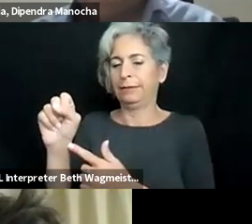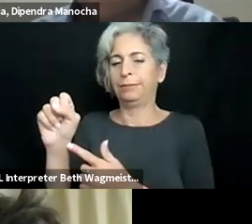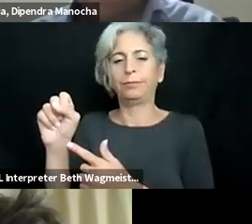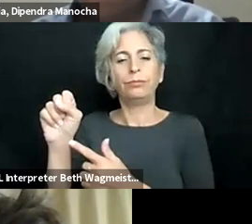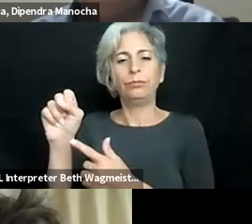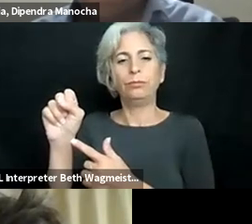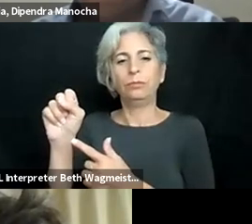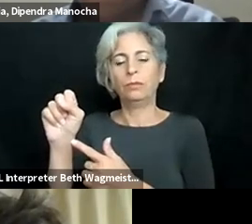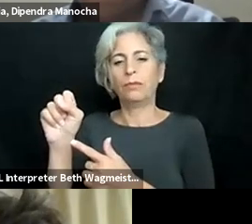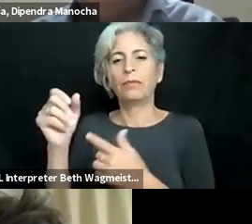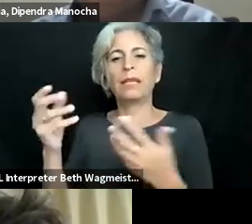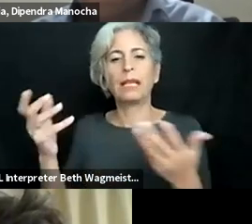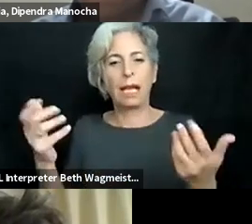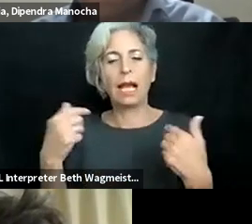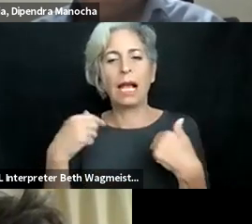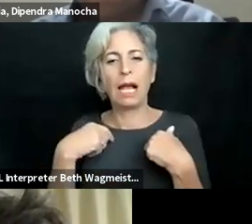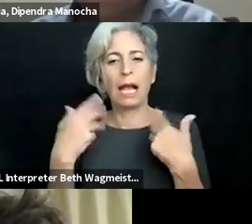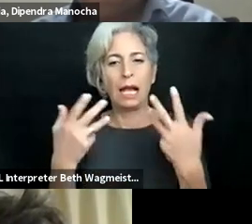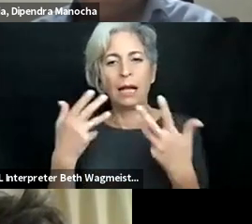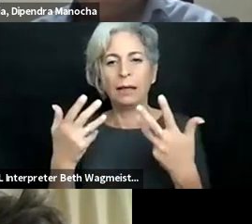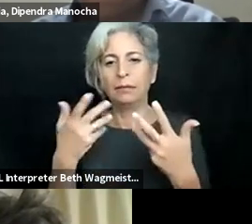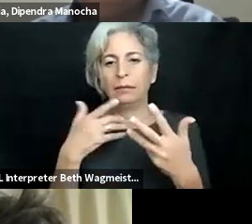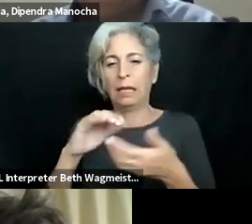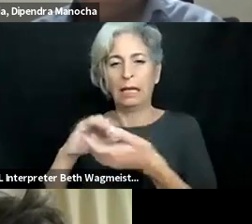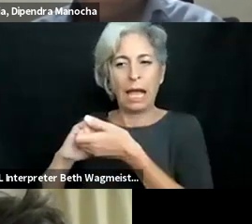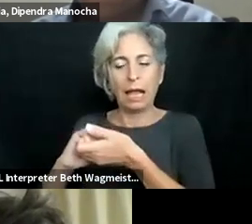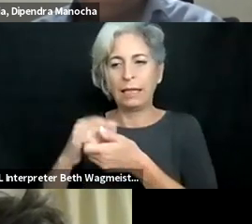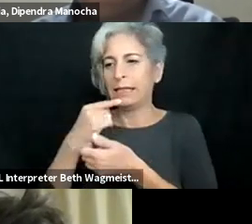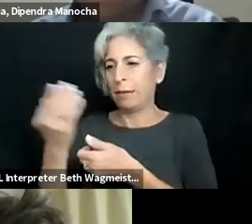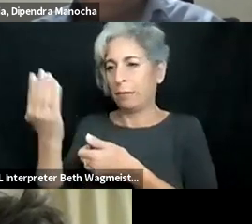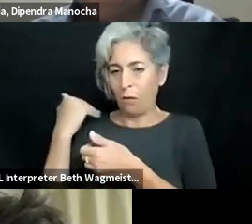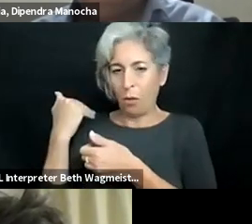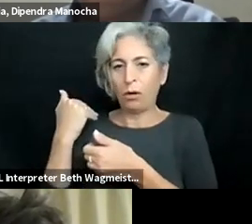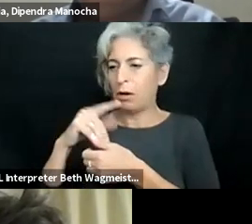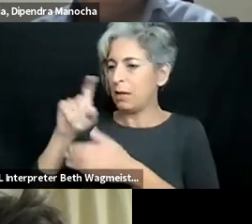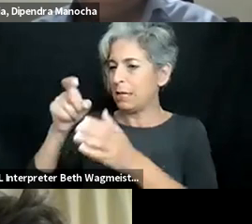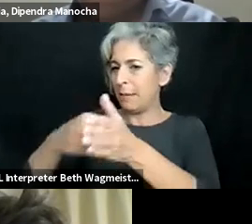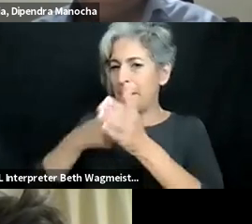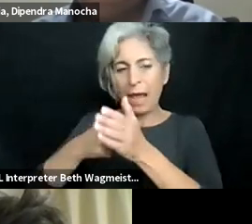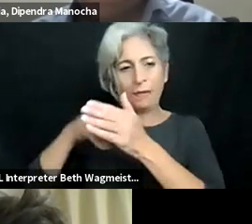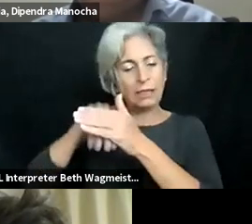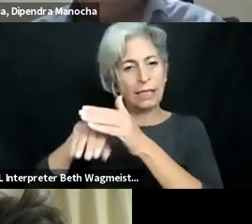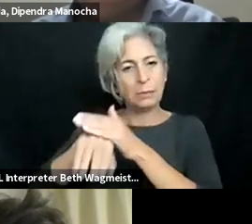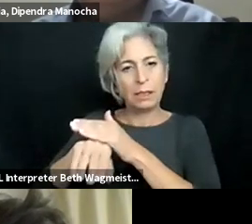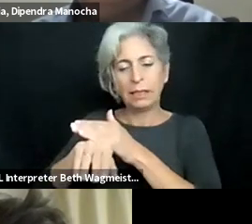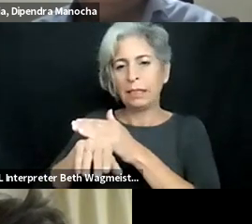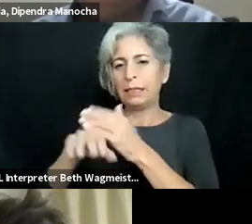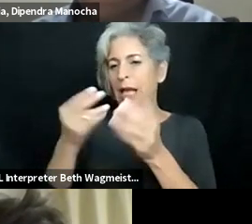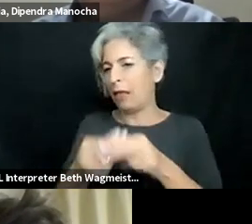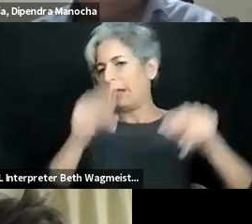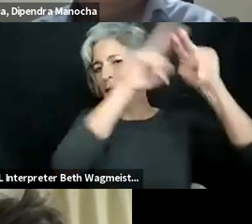for the Urbana-Champaign. In the United States. At the University of Illinois. As